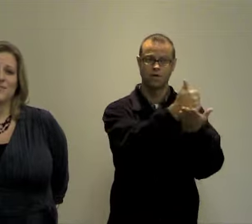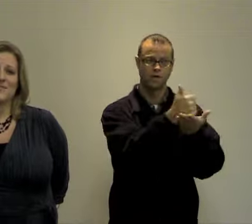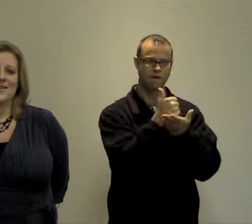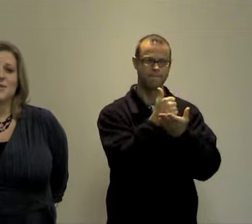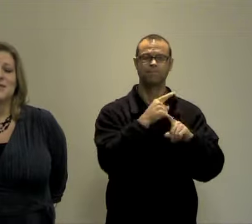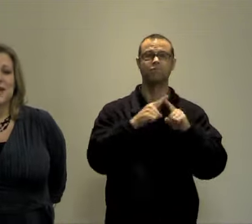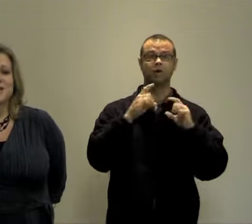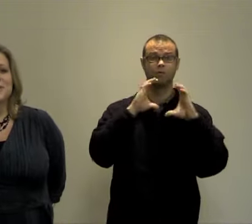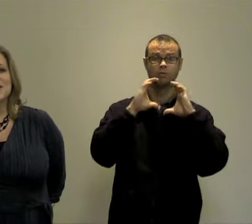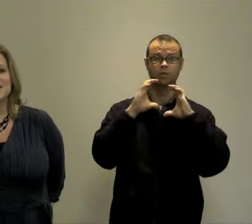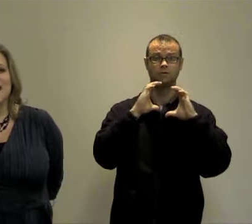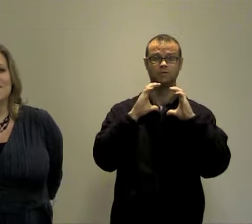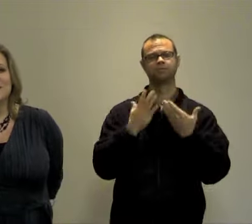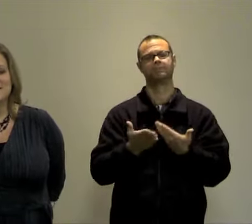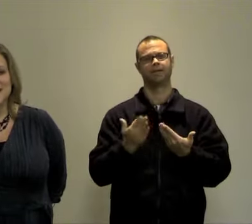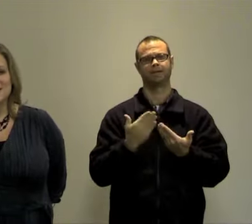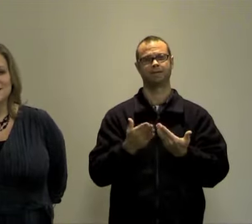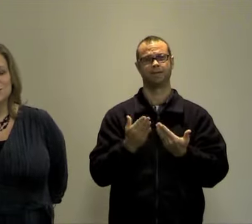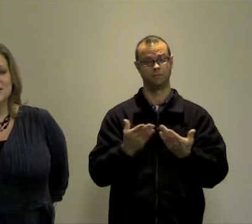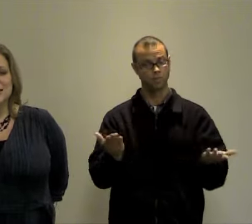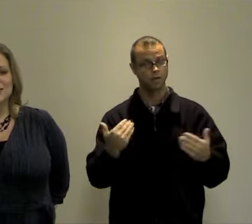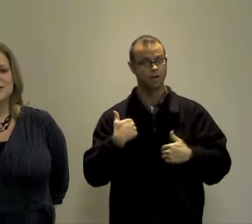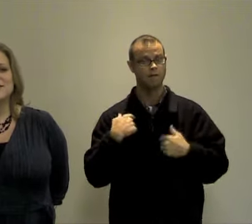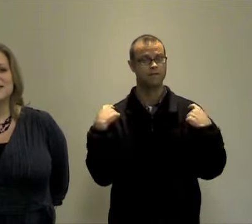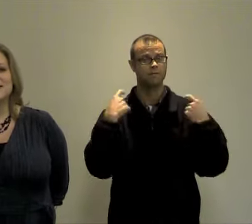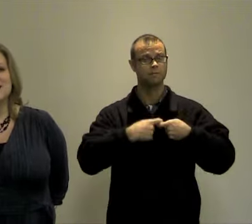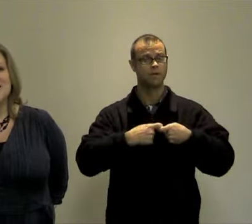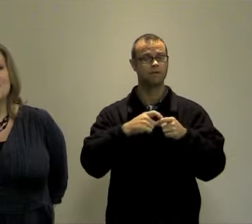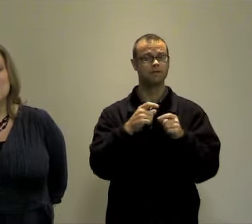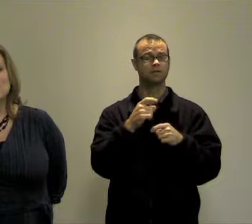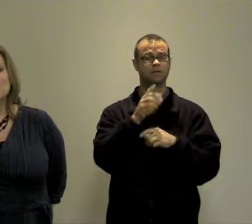With English and Spanish speaking staff on site, translation services, and partnership